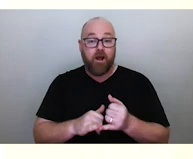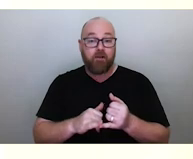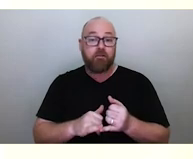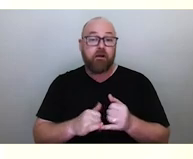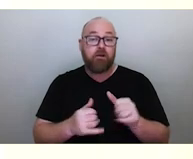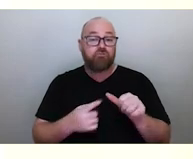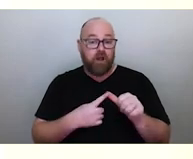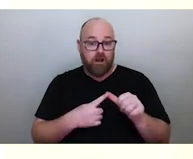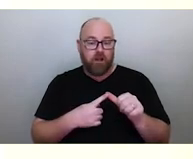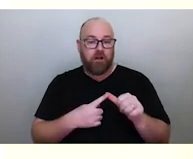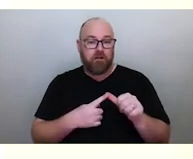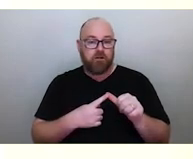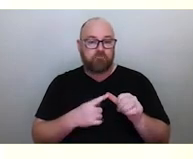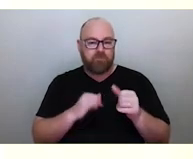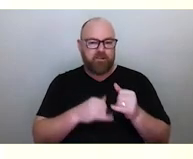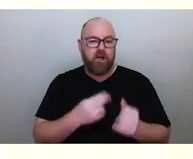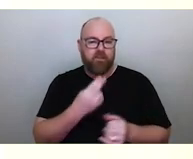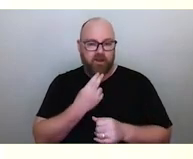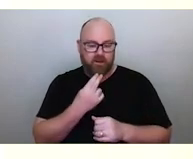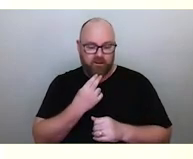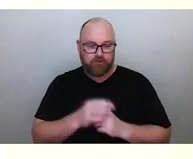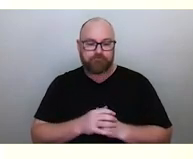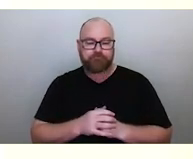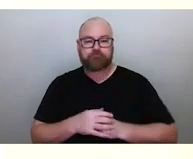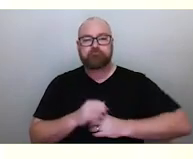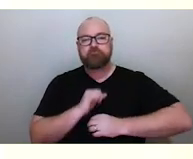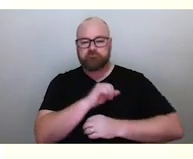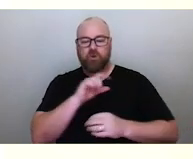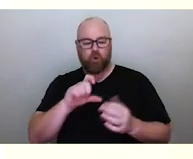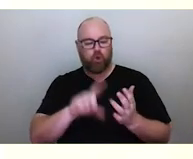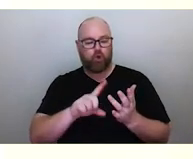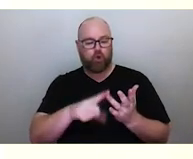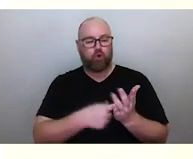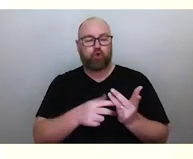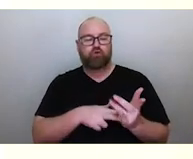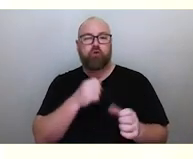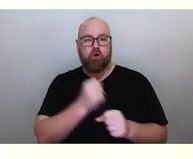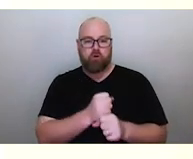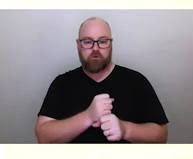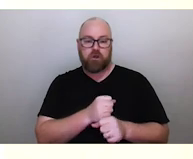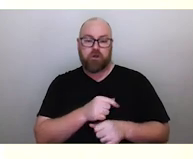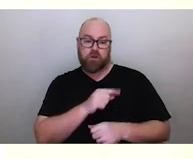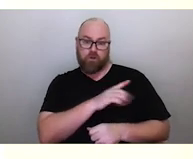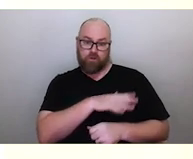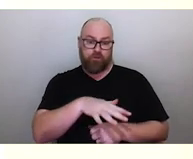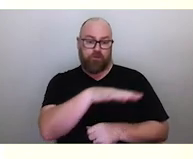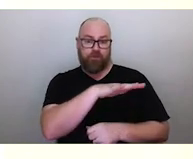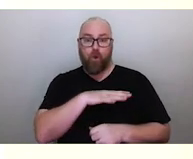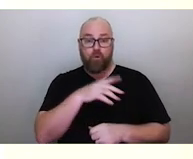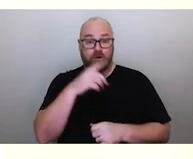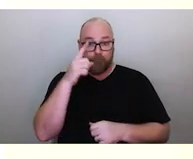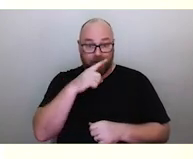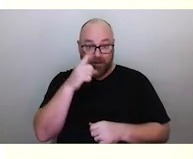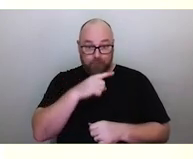south of Adelaide, is Ngarrindjeri Country along the Coorong. Now the Ngarrindjeri people have traditions about Waiyungari,